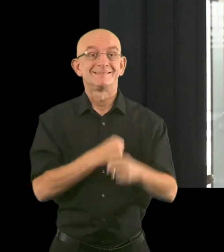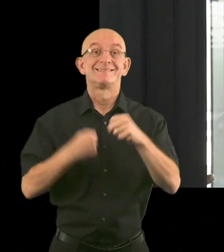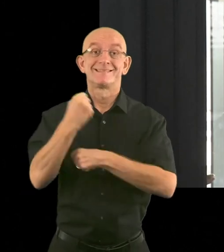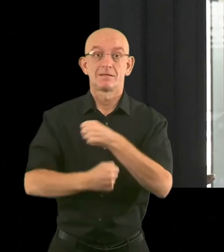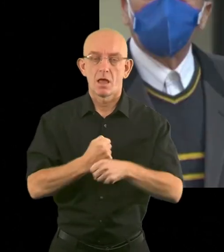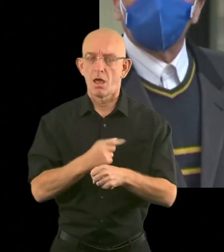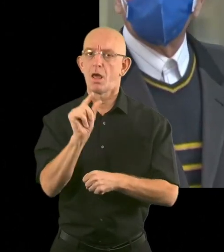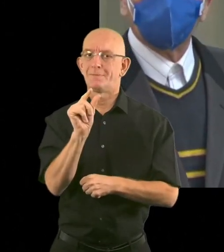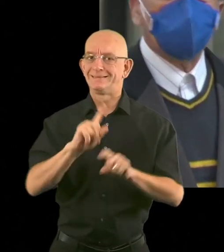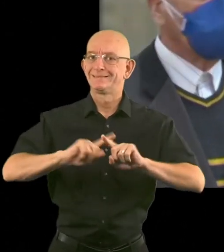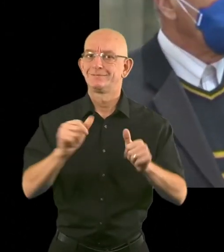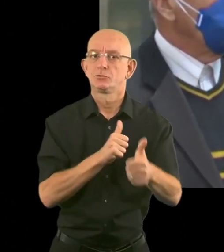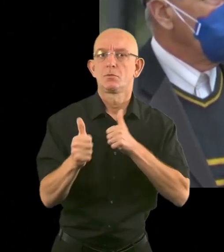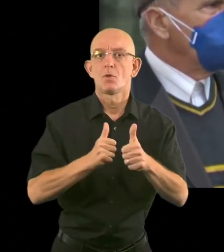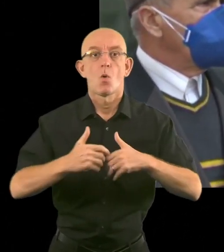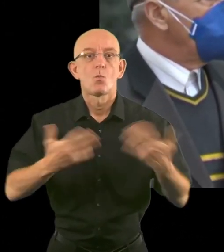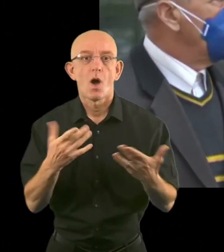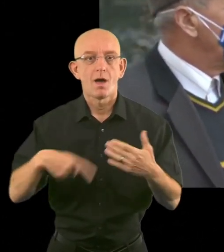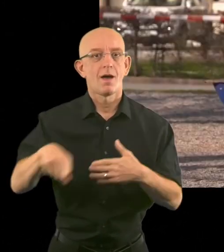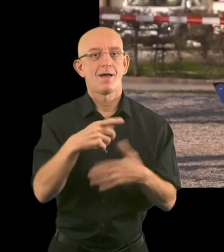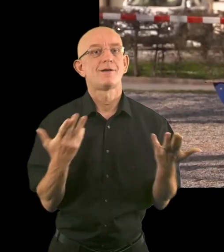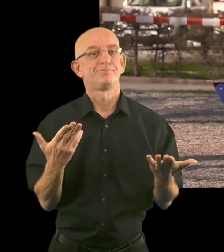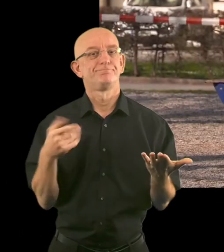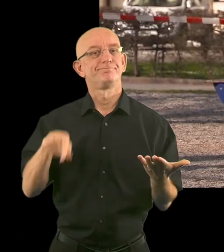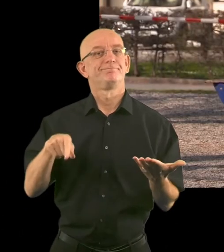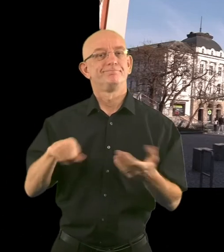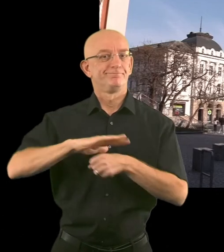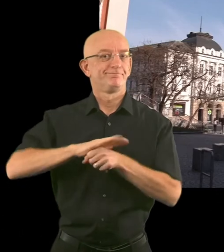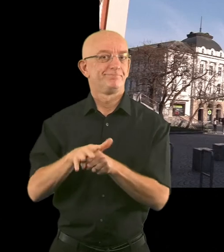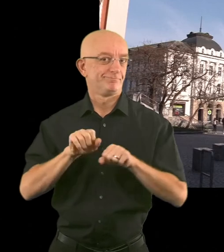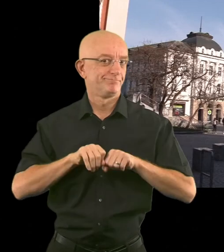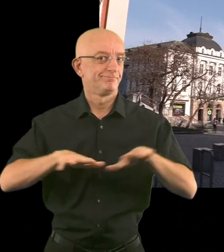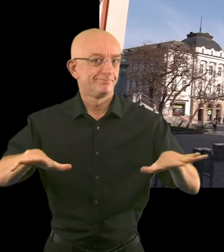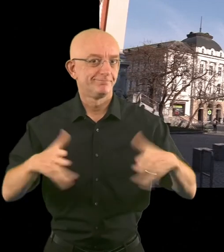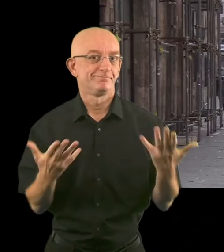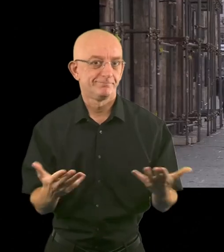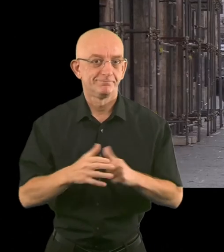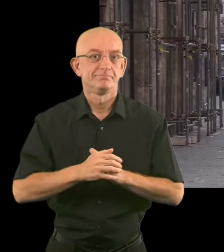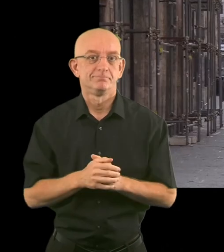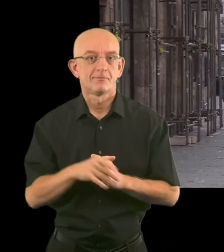This year’s competition will be a bit different because of the coronavirus pandemic.